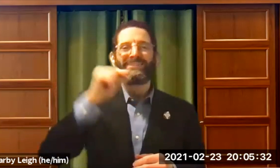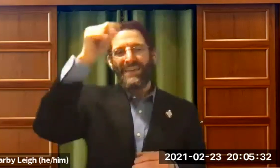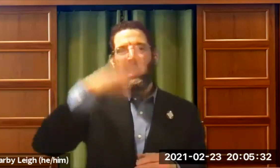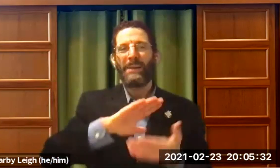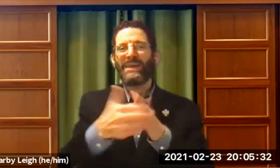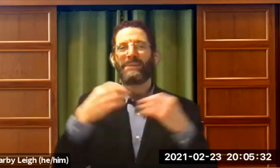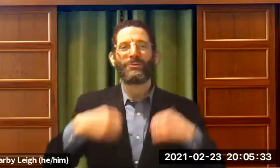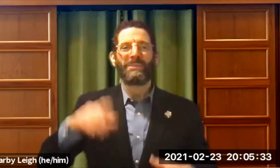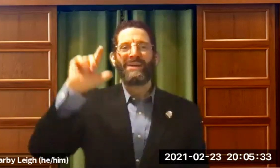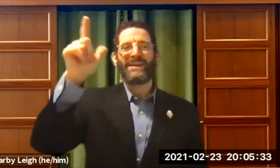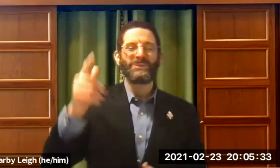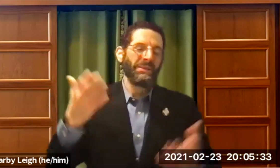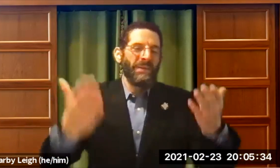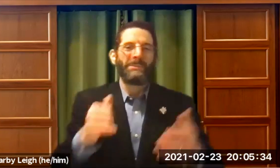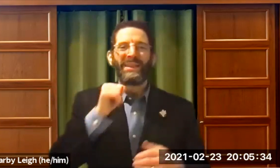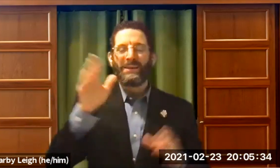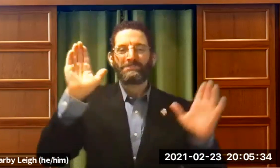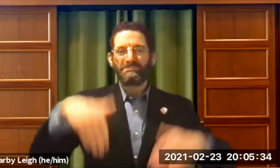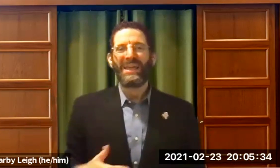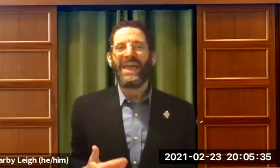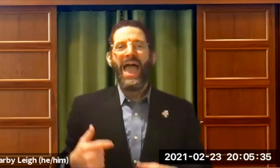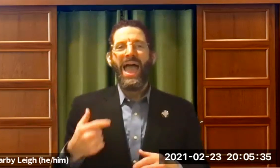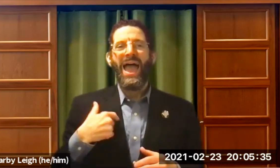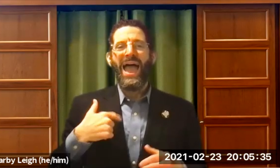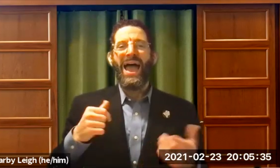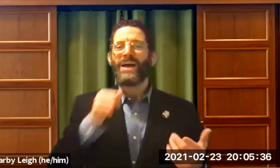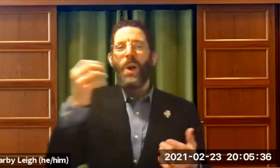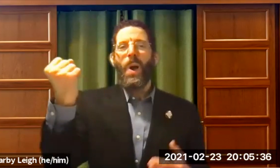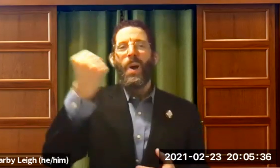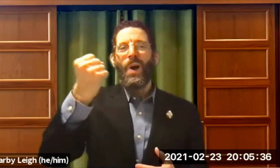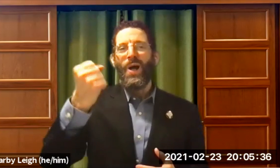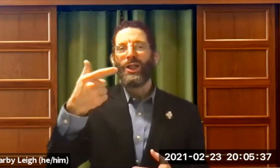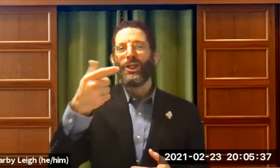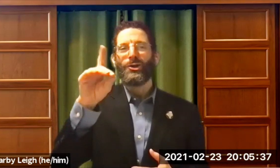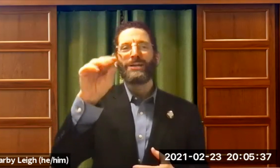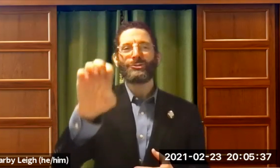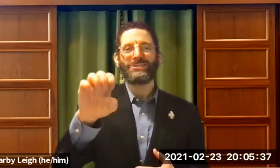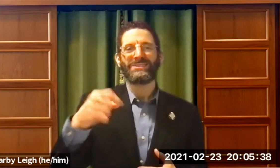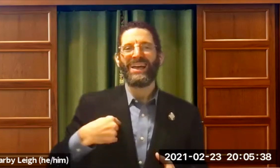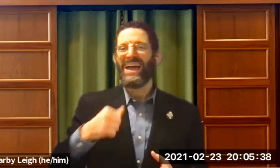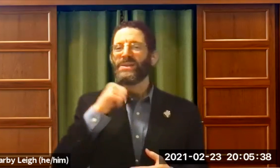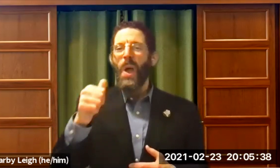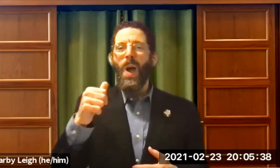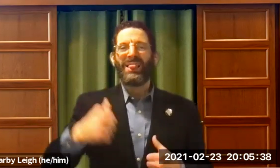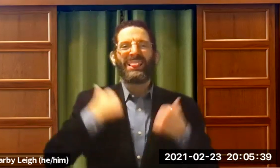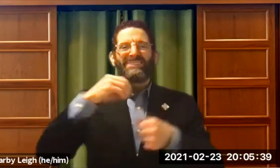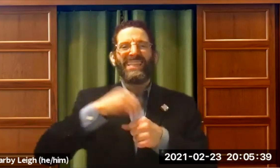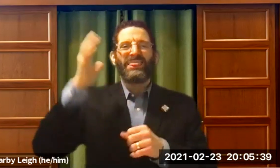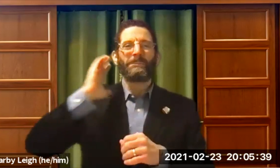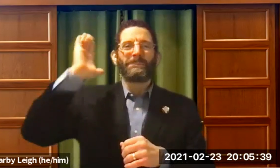person learned something. Maybe he found out oh, that deaf man became a rabbi. Maybe he found that out later. But, no